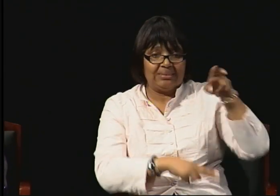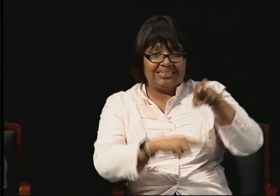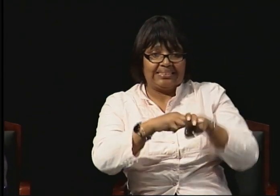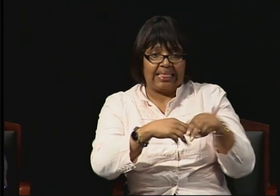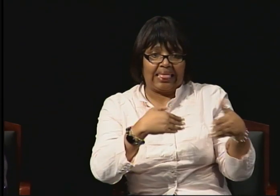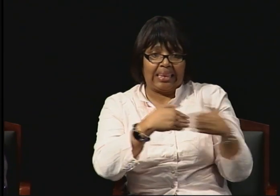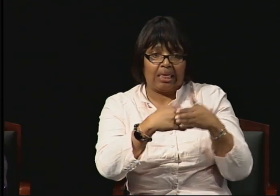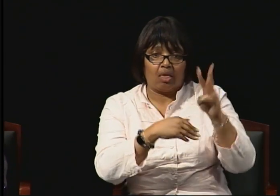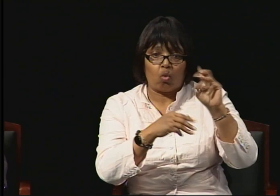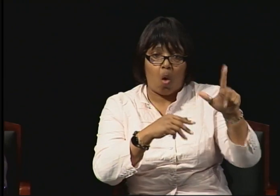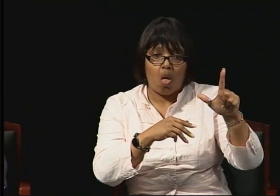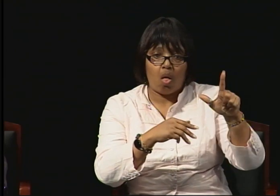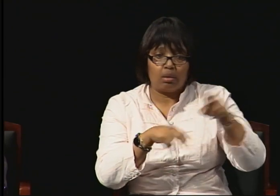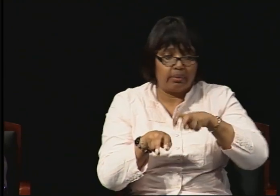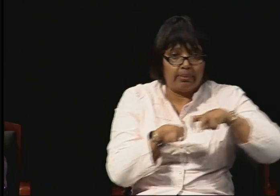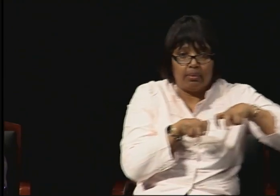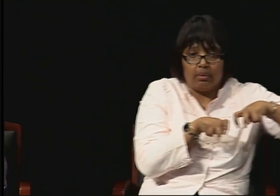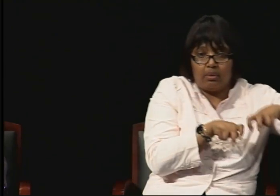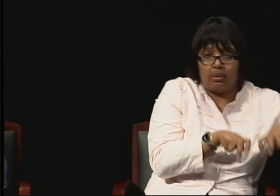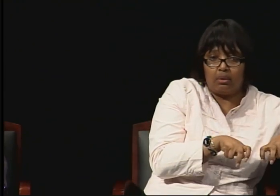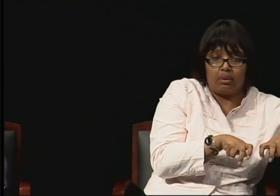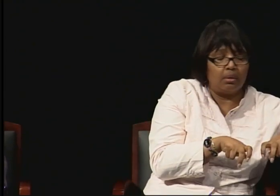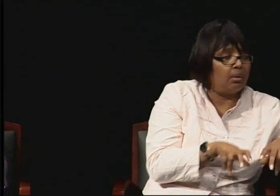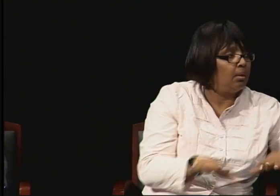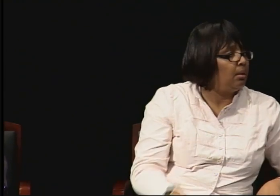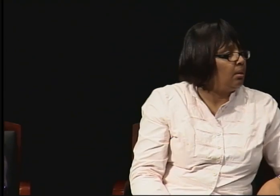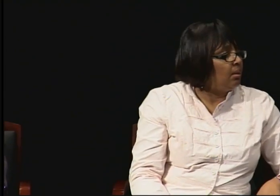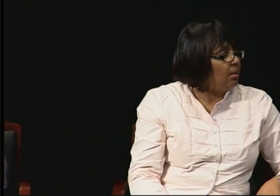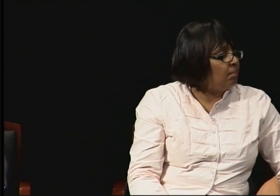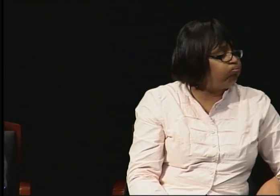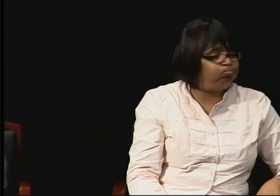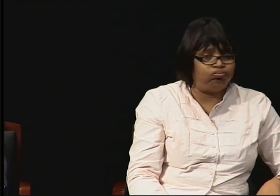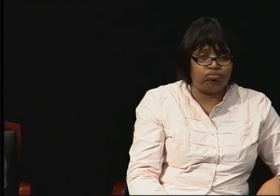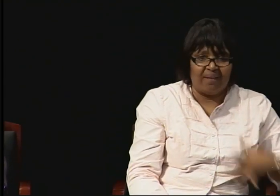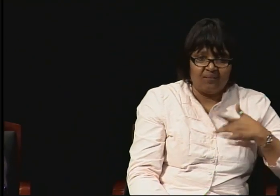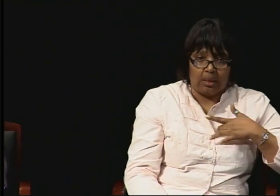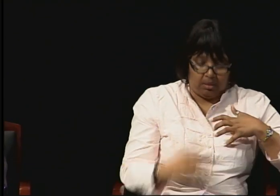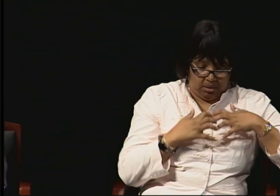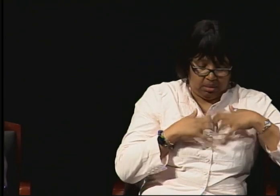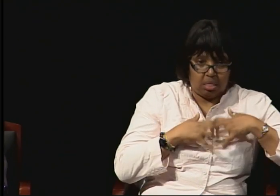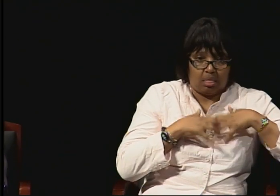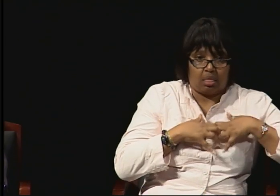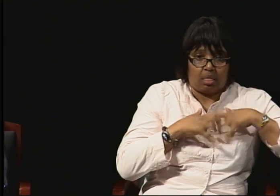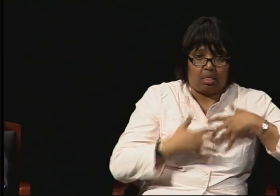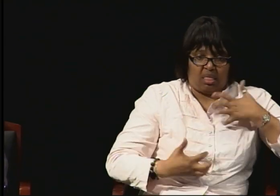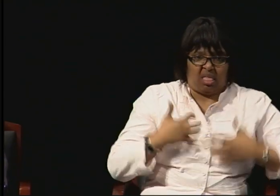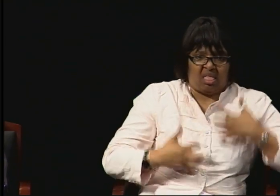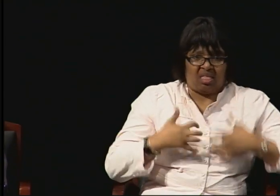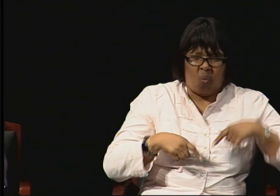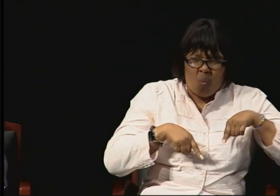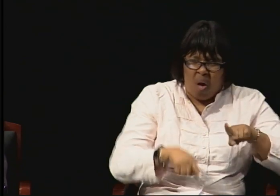And I really was feeling all torn inside. You can imagine going through this while it was already my PhD program